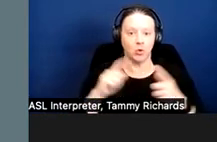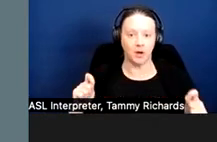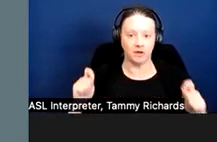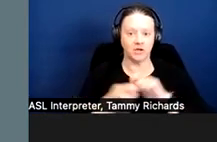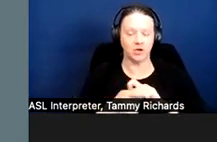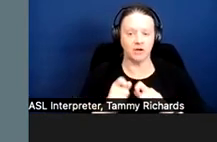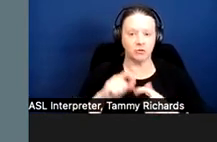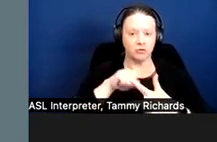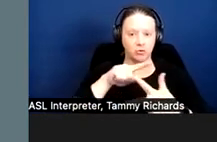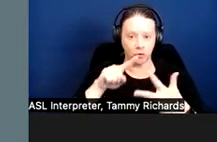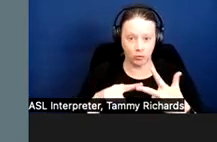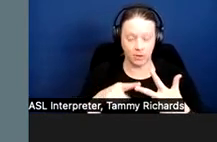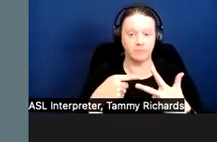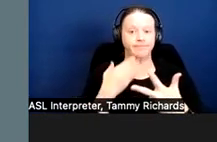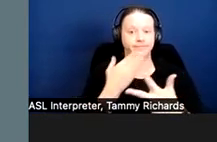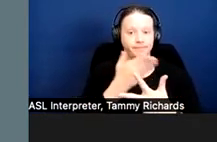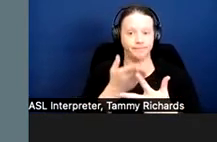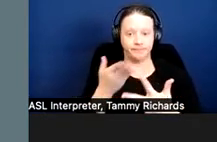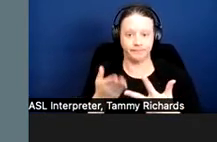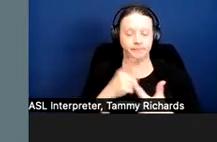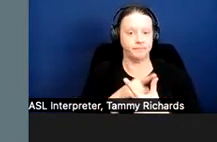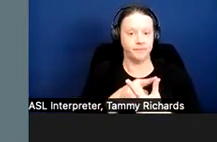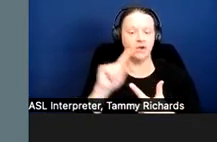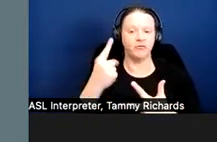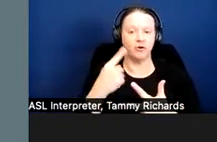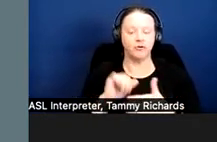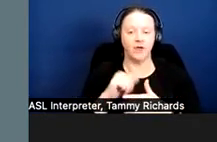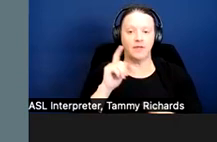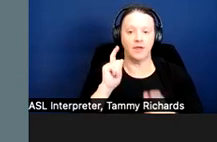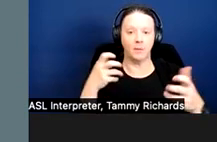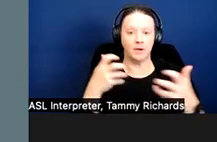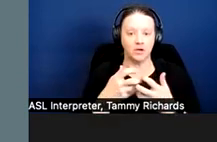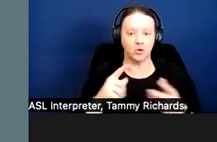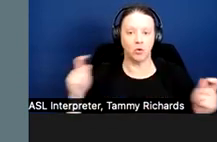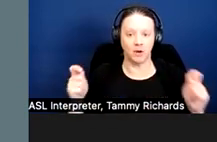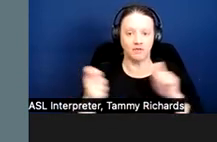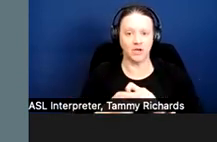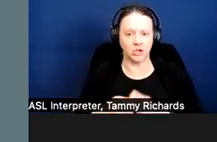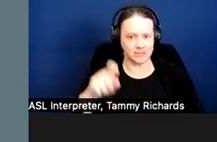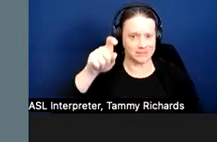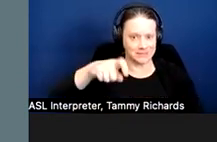The first is that the accommodation or modification is necessary; the second is that it's reasonable;